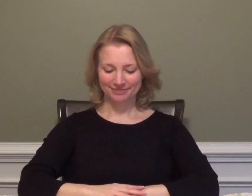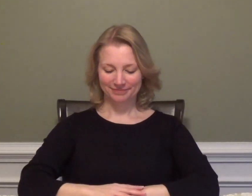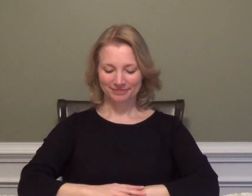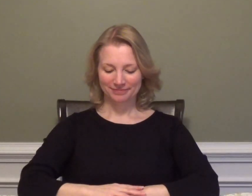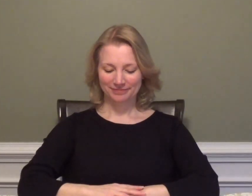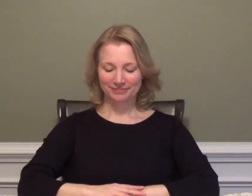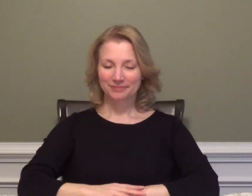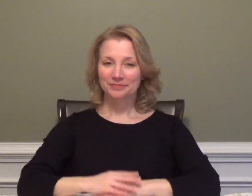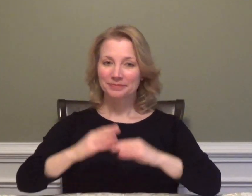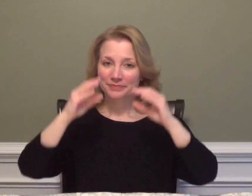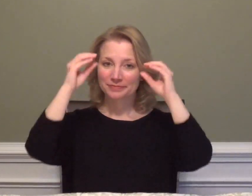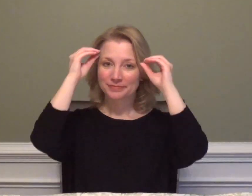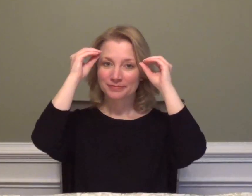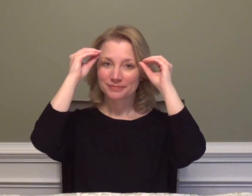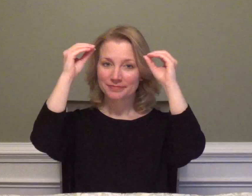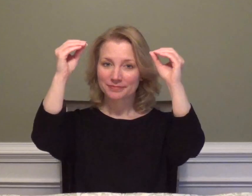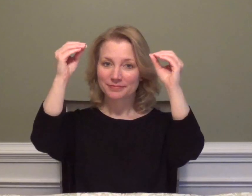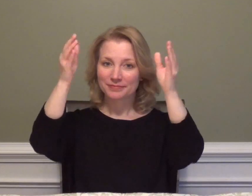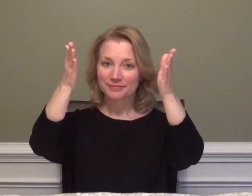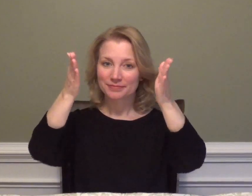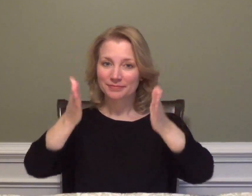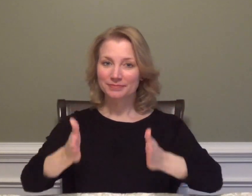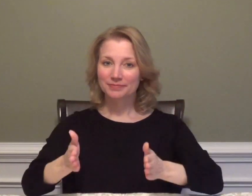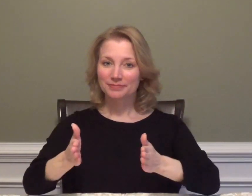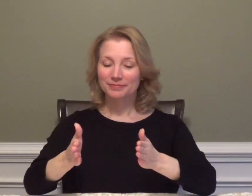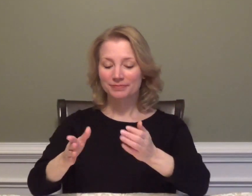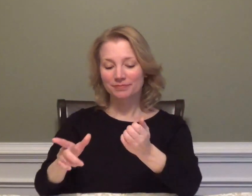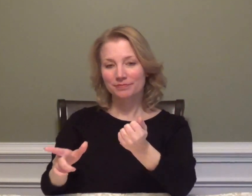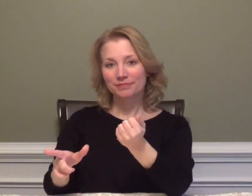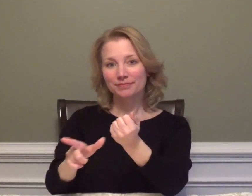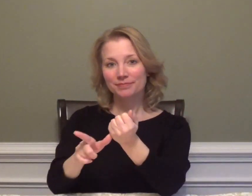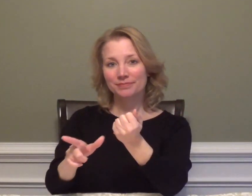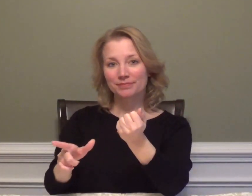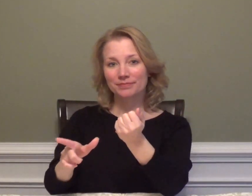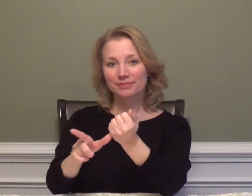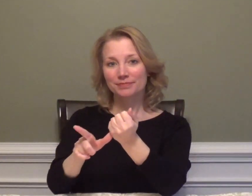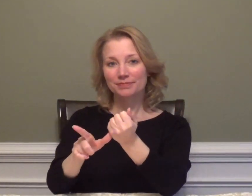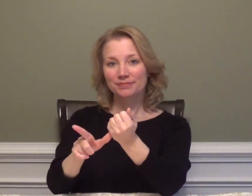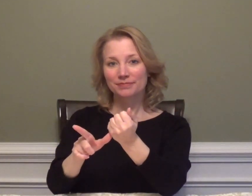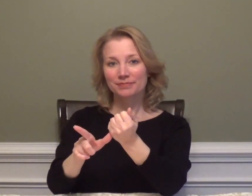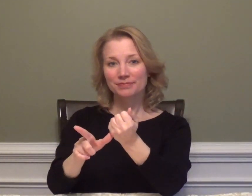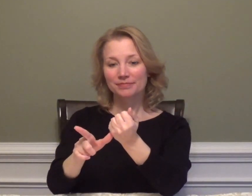TEACHER'S ASSISTANT